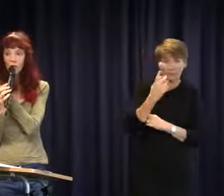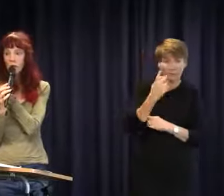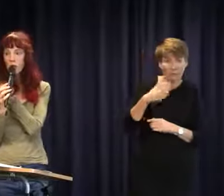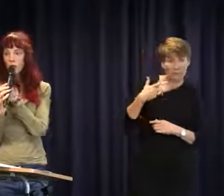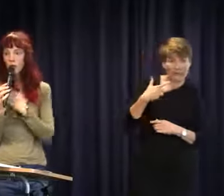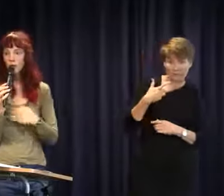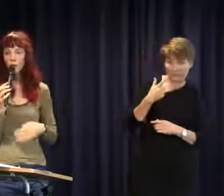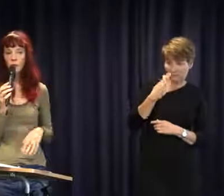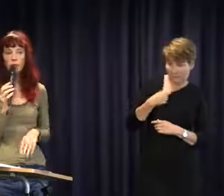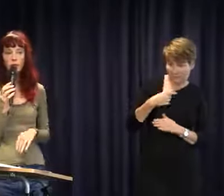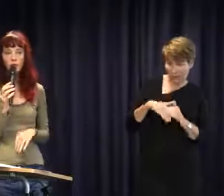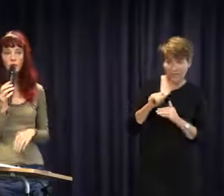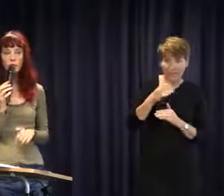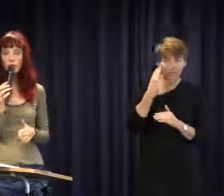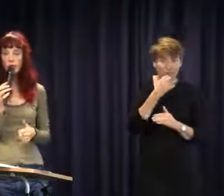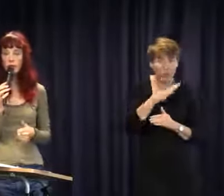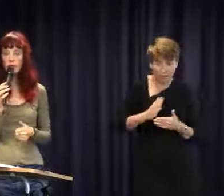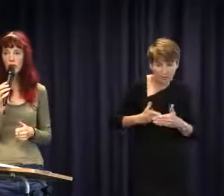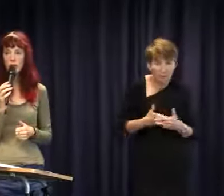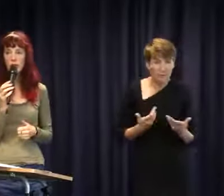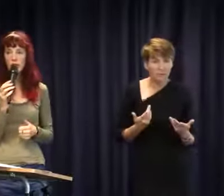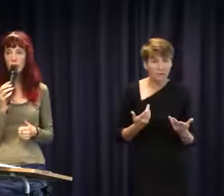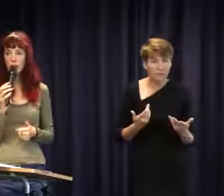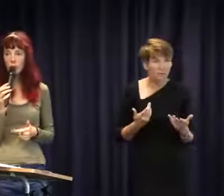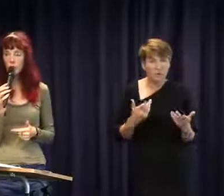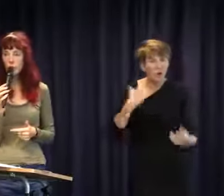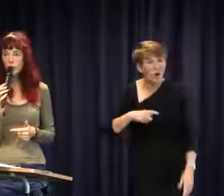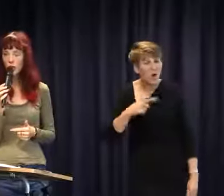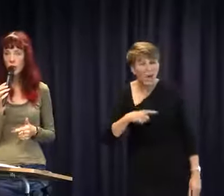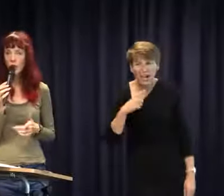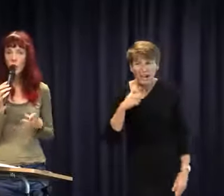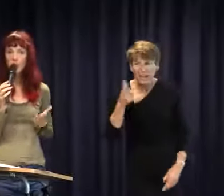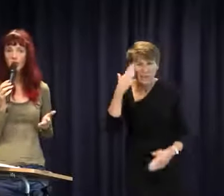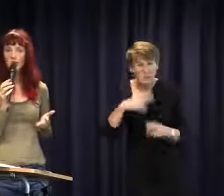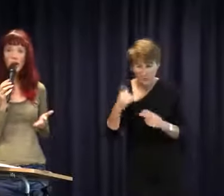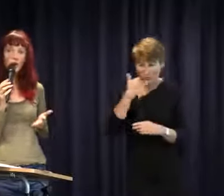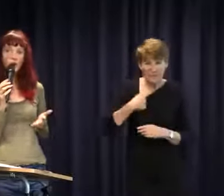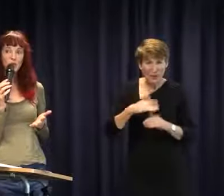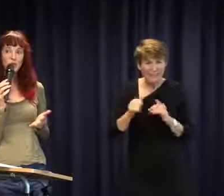I get calls from parents of kids with autism and language disorder. I don't know which